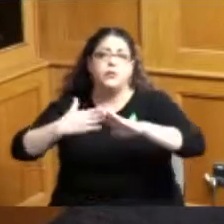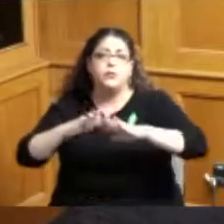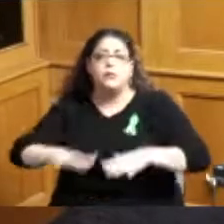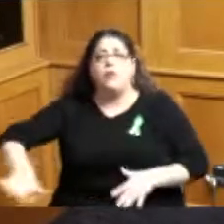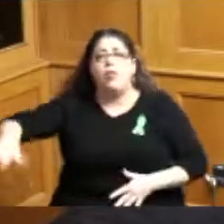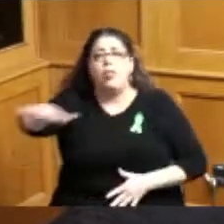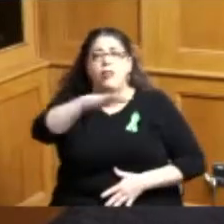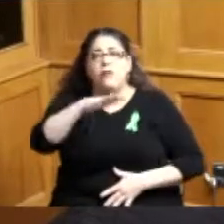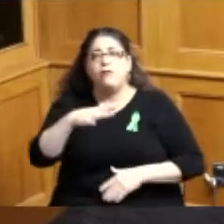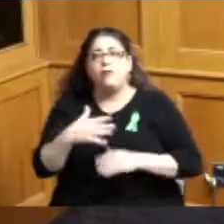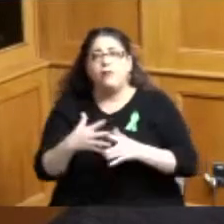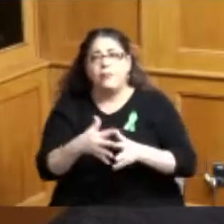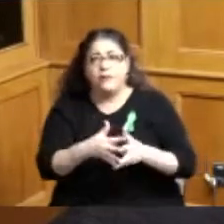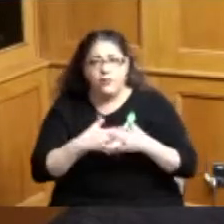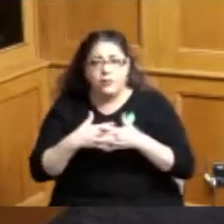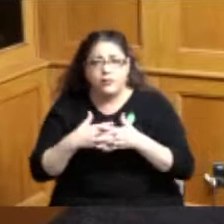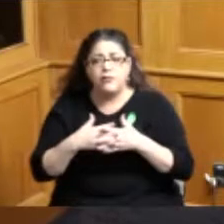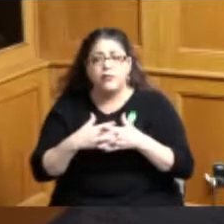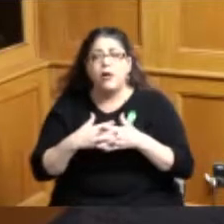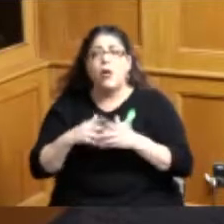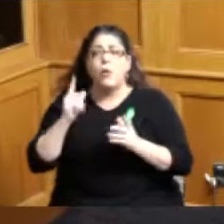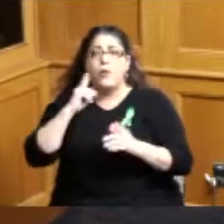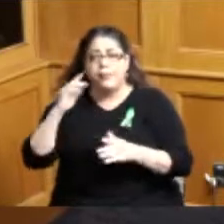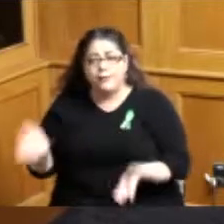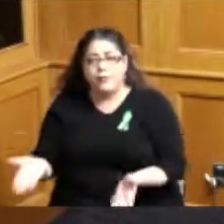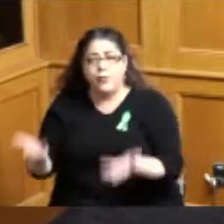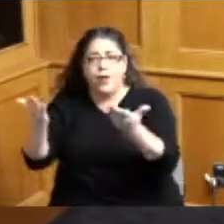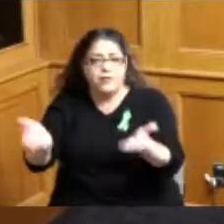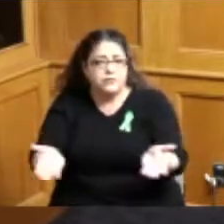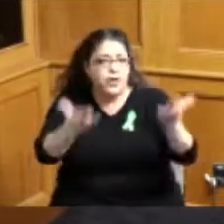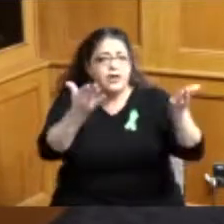to raise awareness of programs for the mental health needs of youth and young